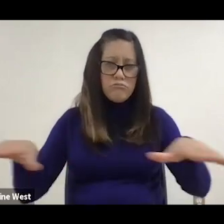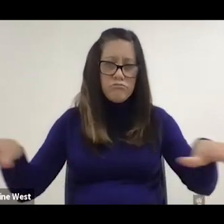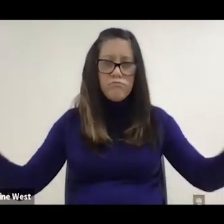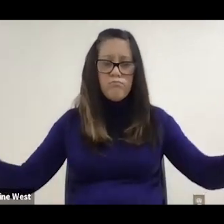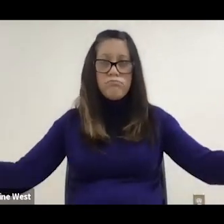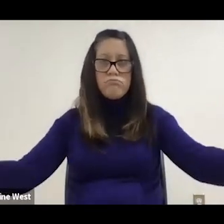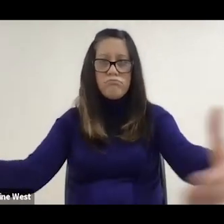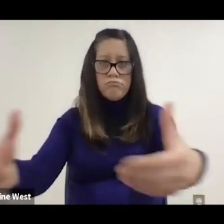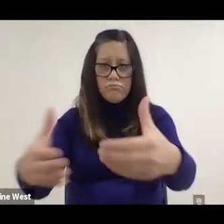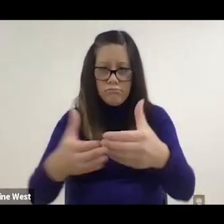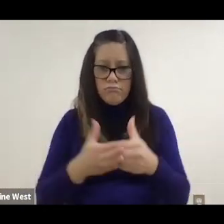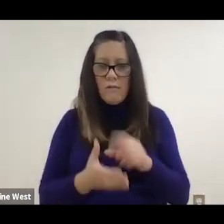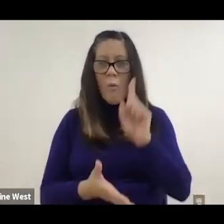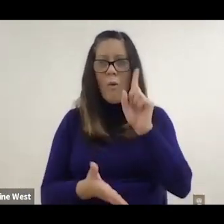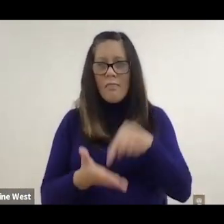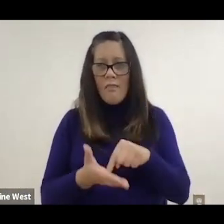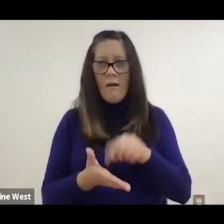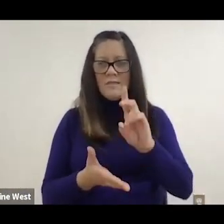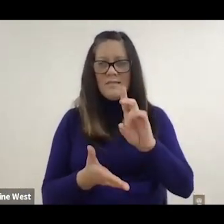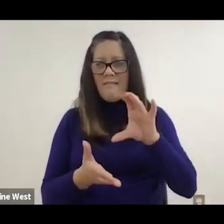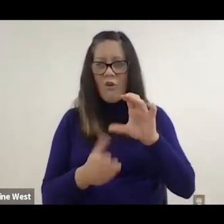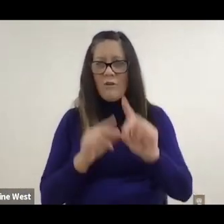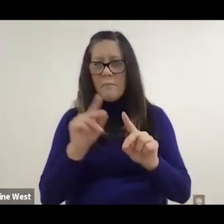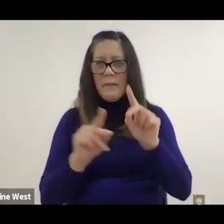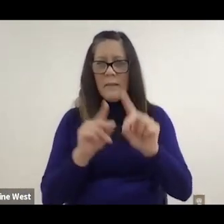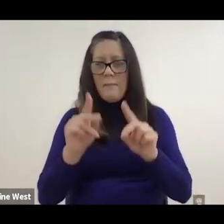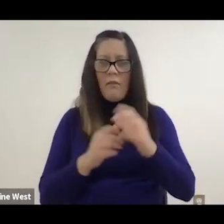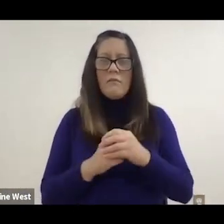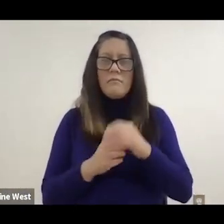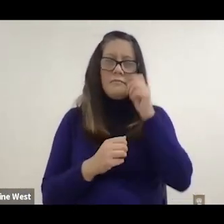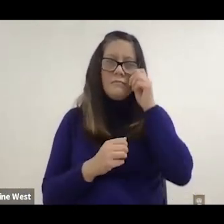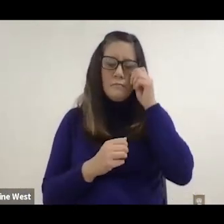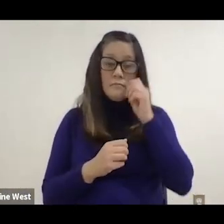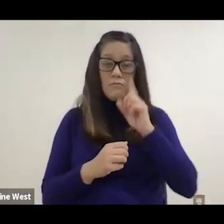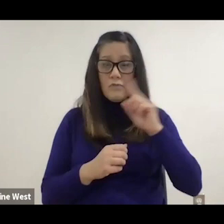We actually got about 1700 people. Finally we are actually repeating